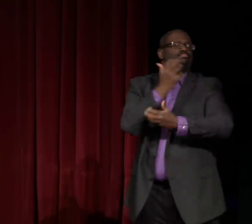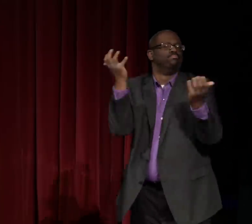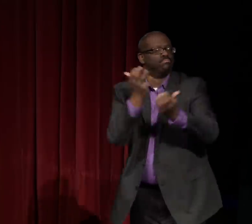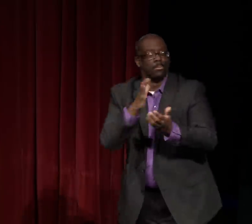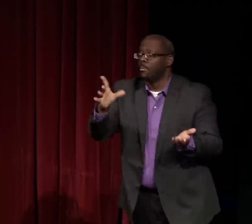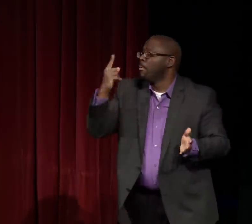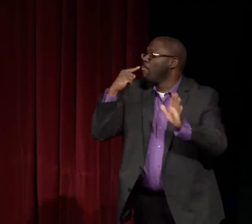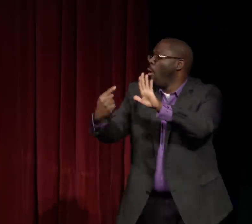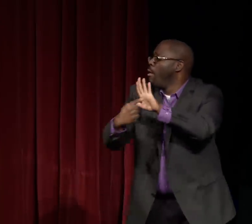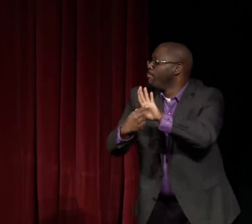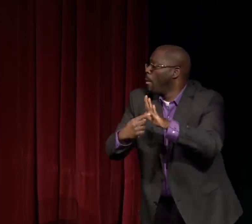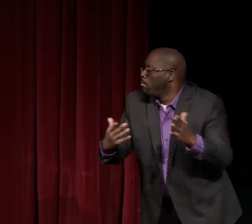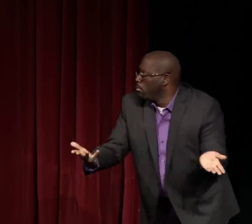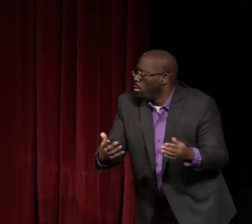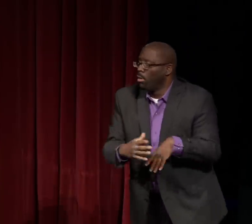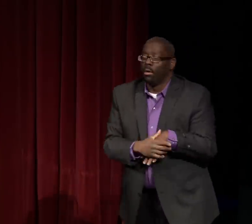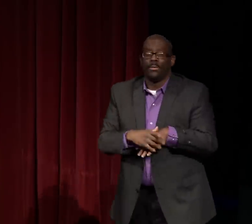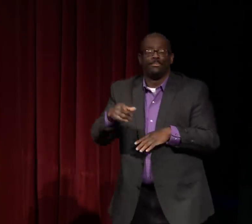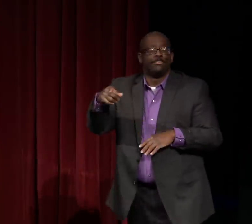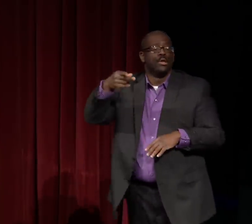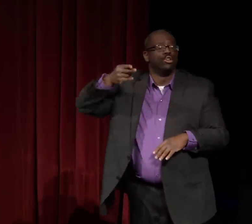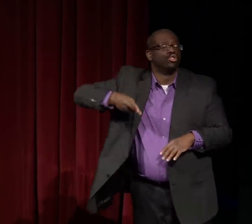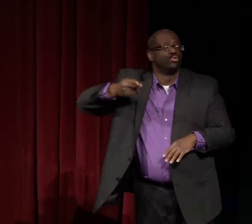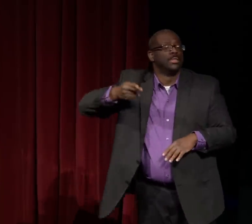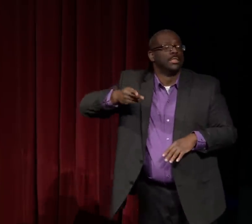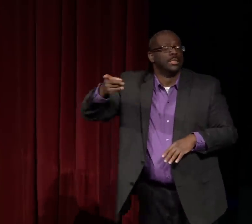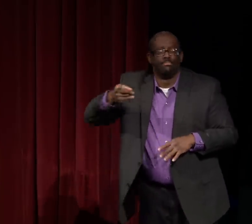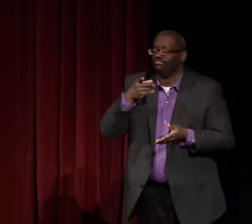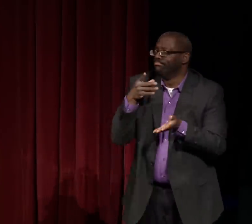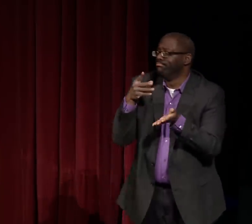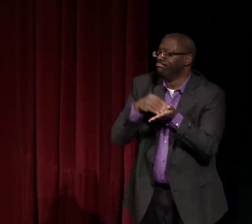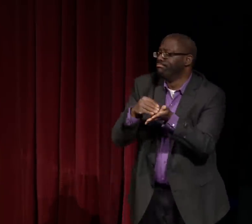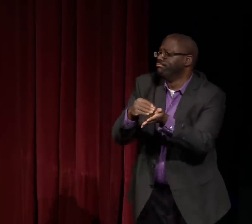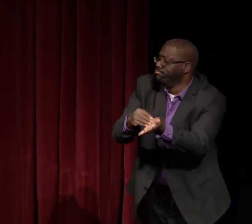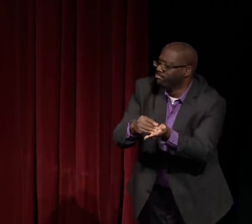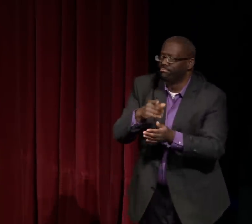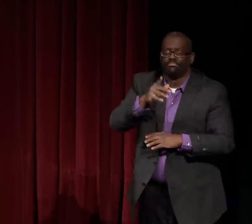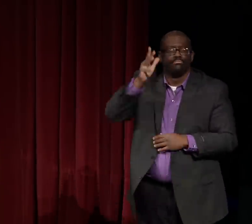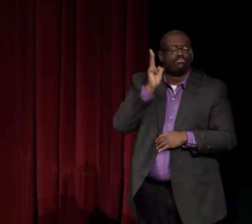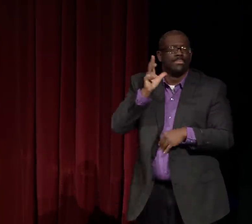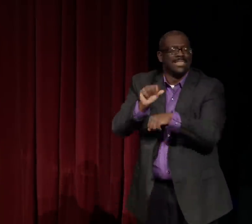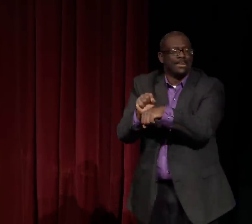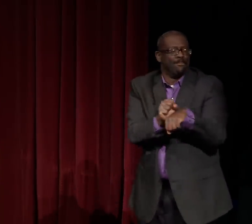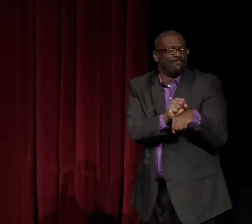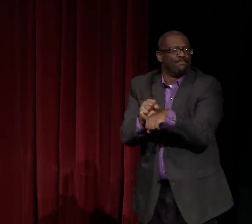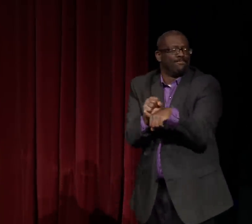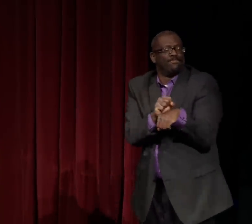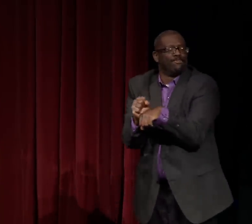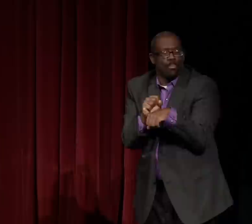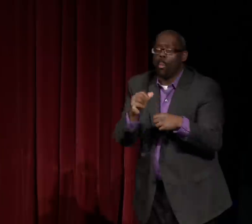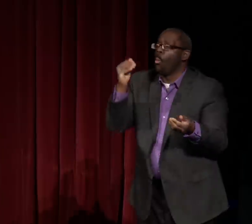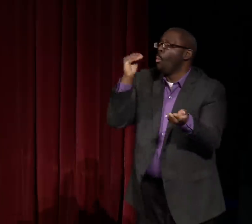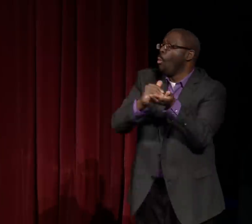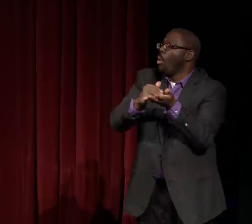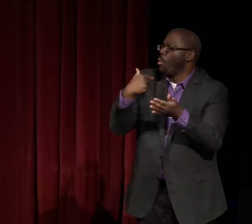These are all indications of her transformation. We know, you know, a good example of this